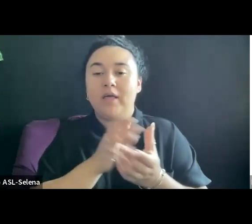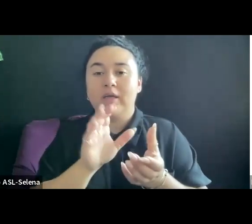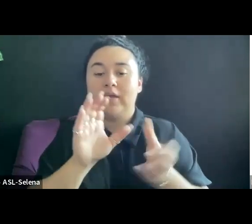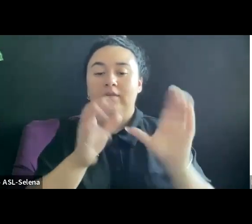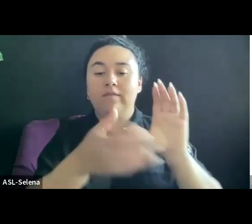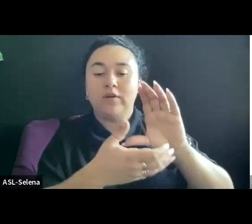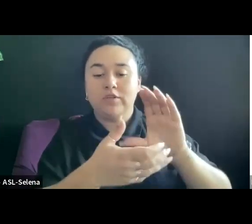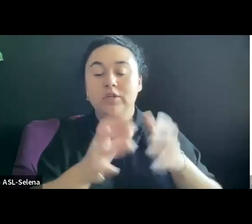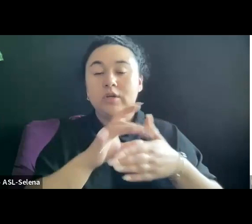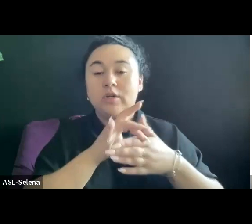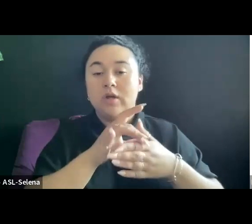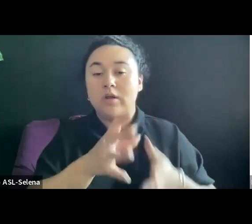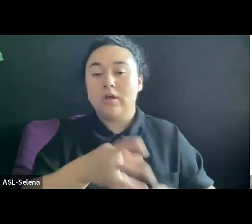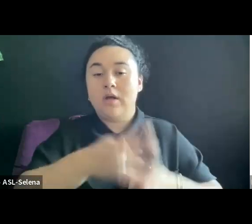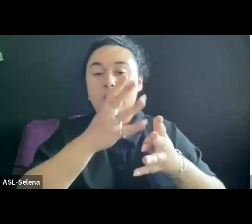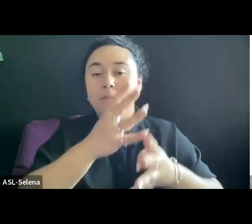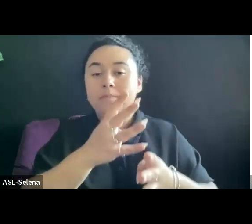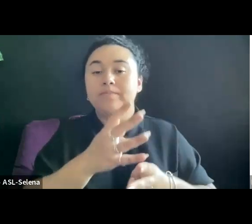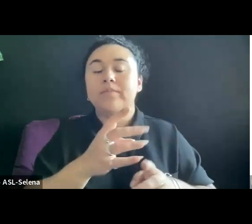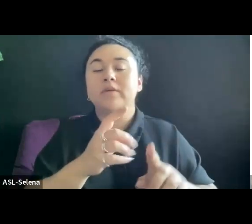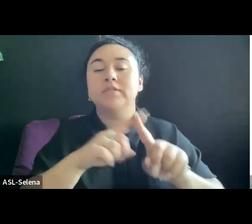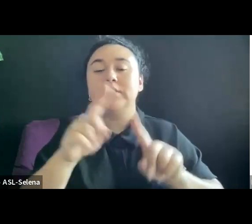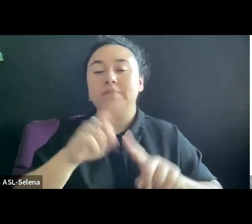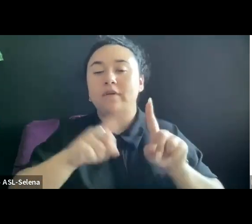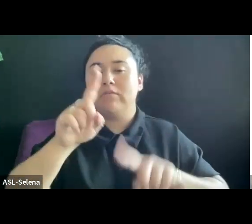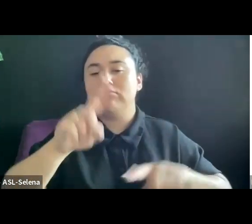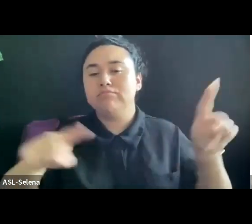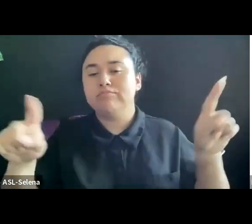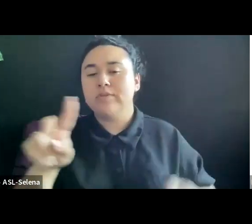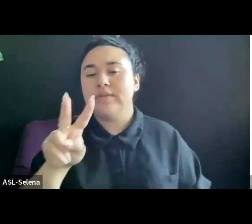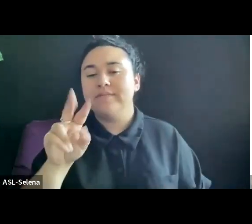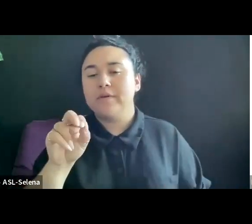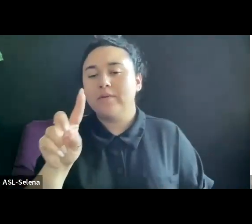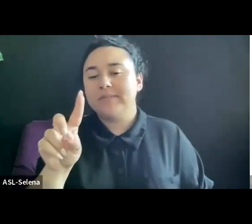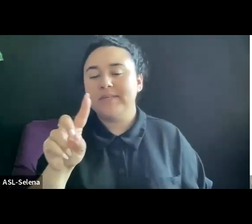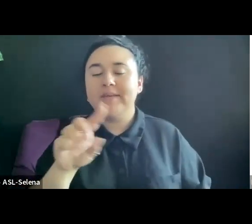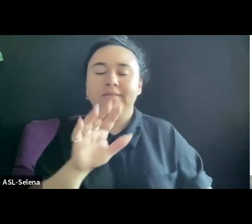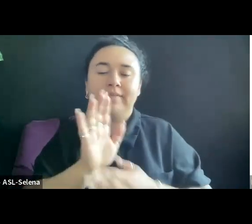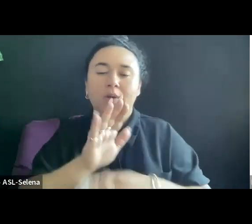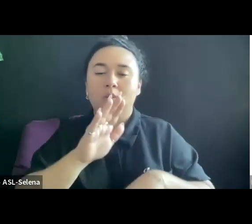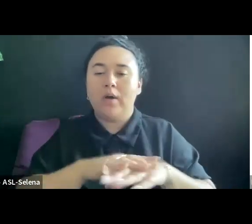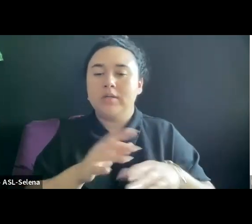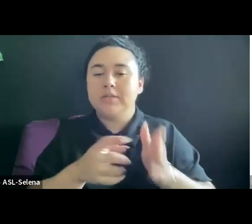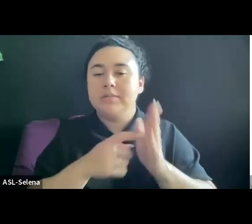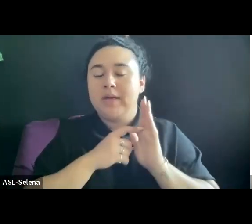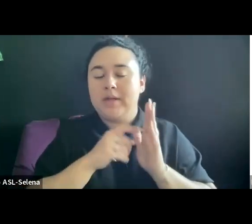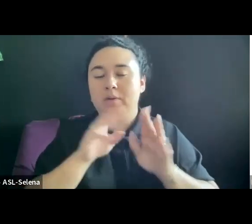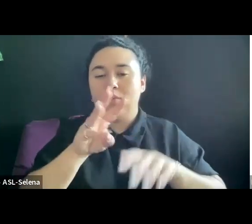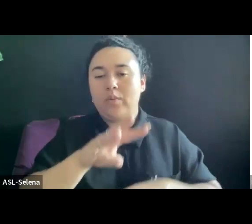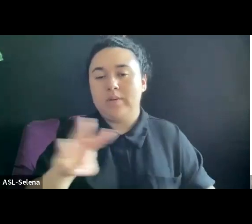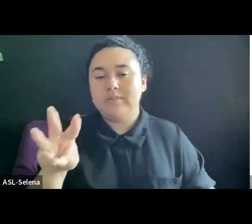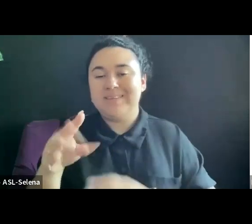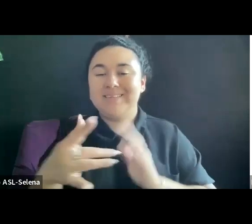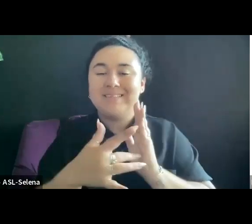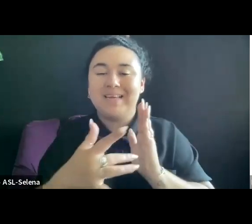TO VARIOUS VOD WEBSITES. TECHNICAL DELIVERABLES, ASSETS AND SPECIFICATIONS CAN BE DIFFERENT FOR EVERY PLATFORM AND THEY CAN